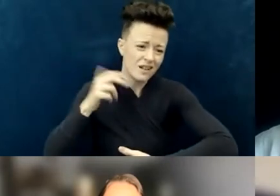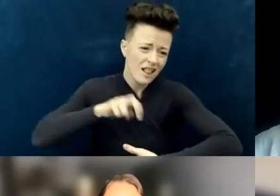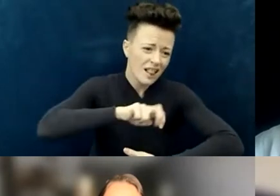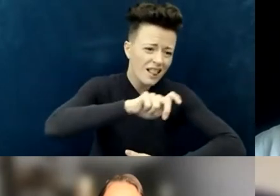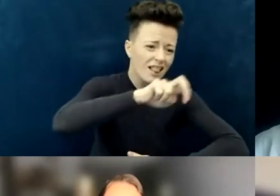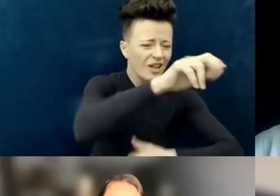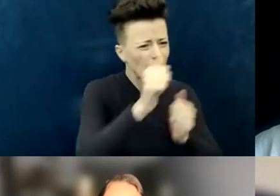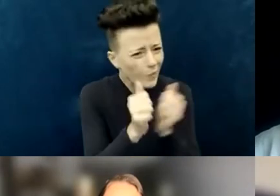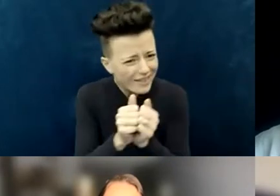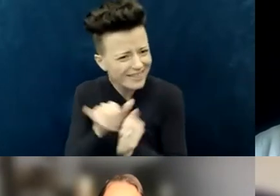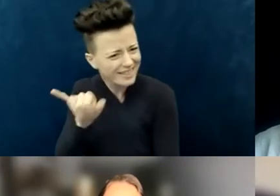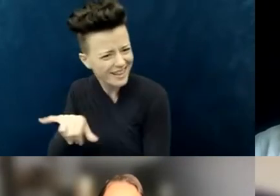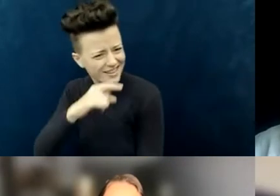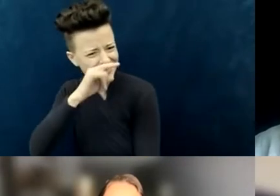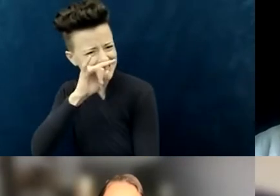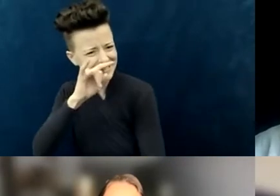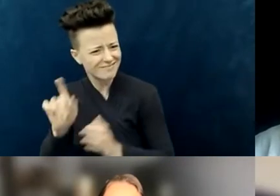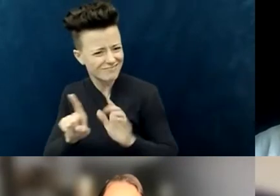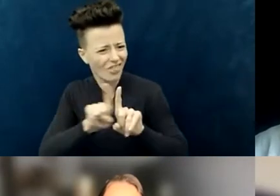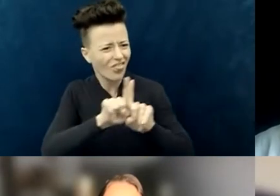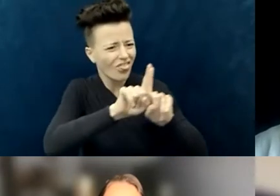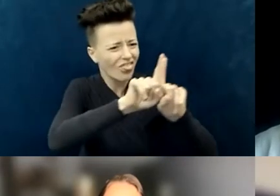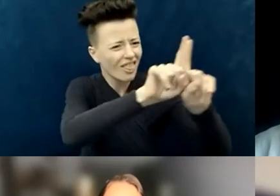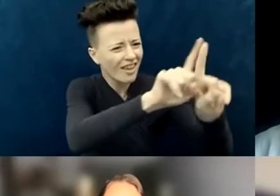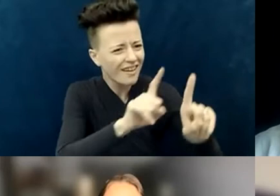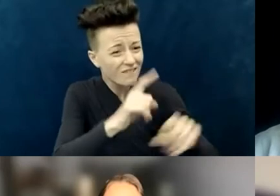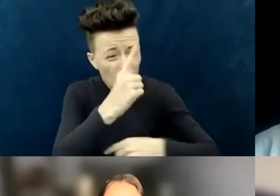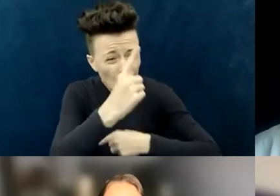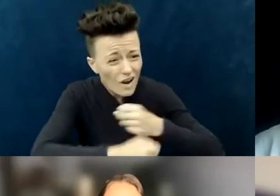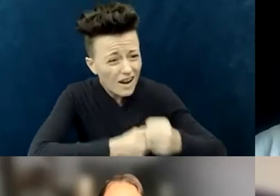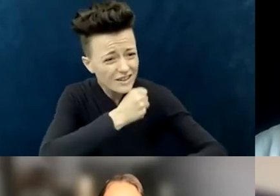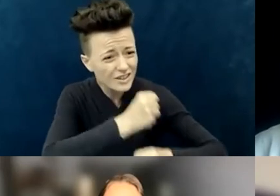We had also done a church accessibility audit